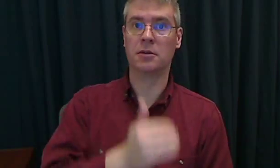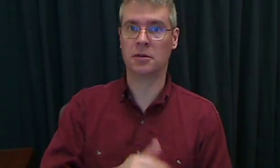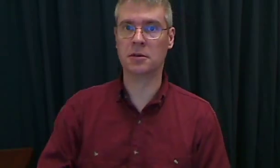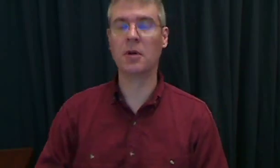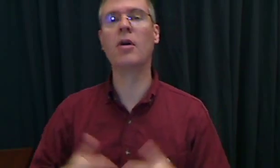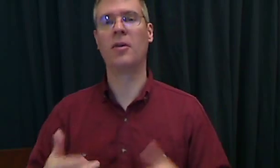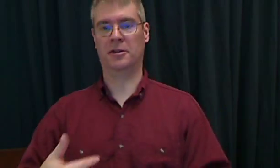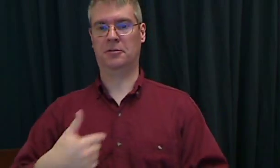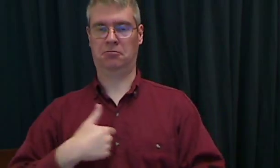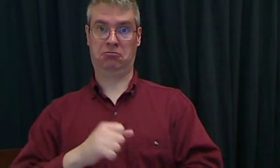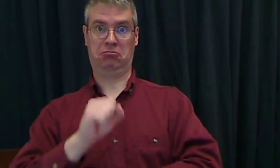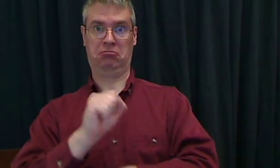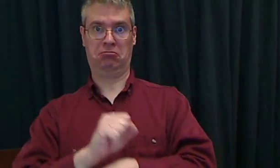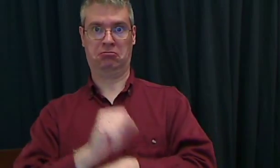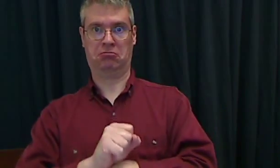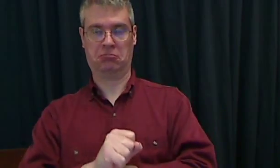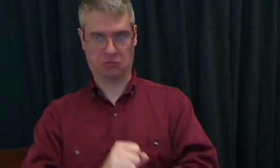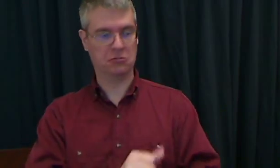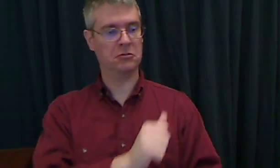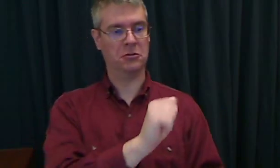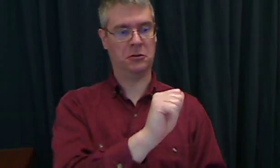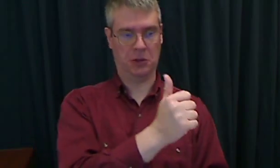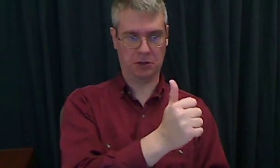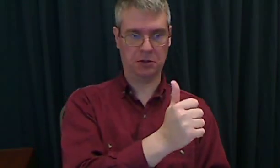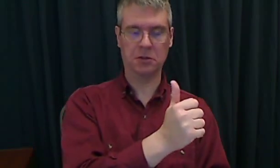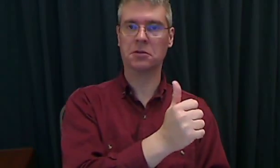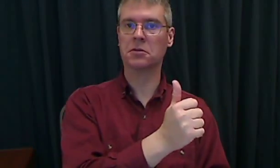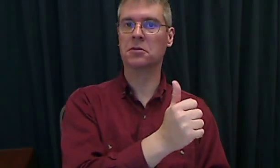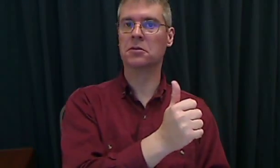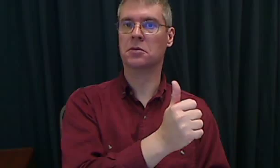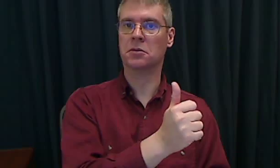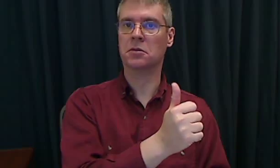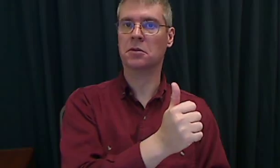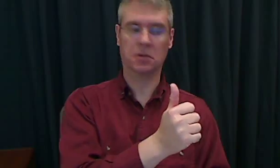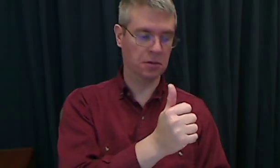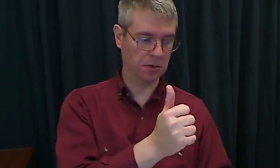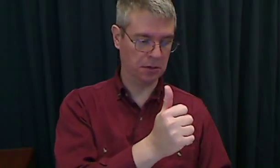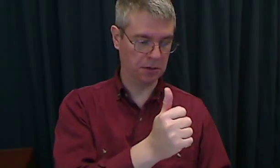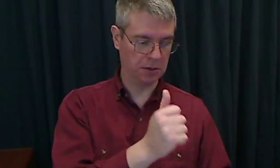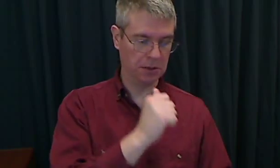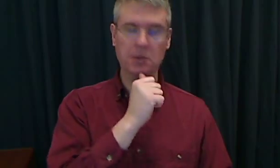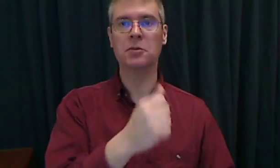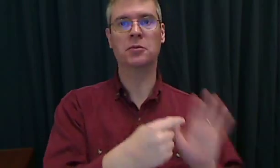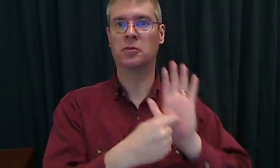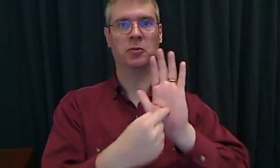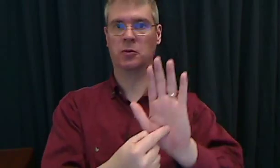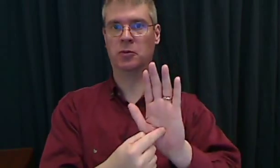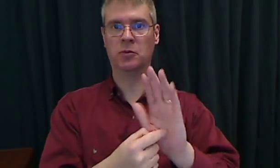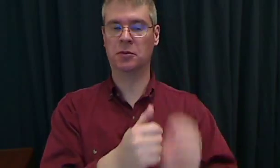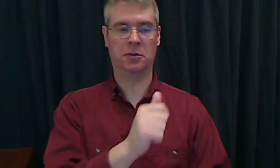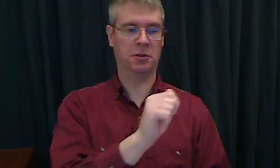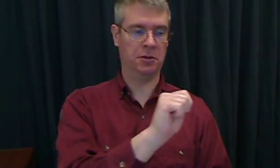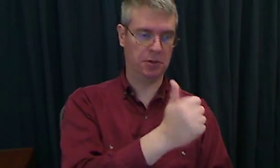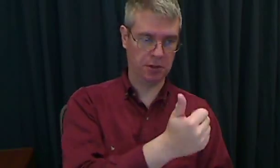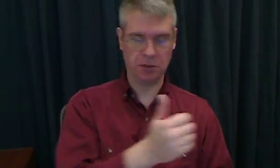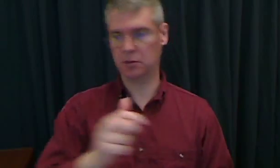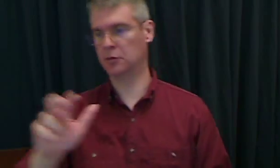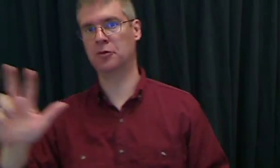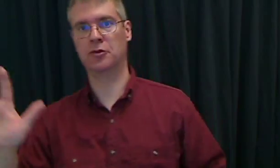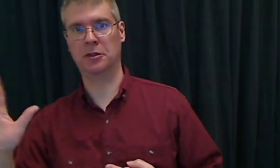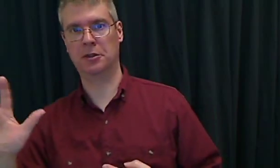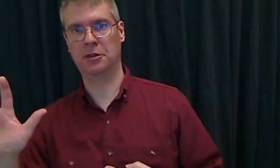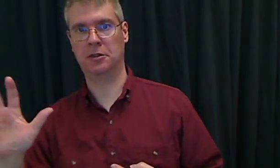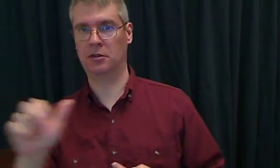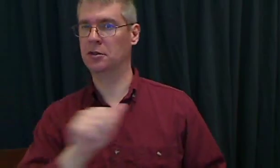Next, "I work from 10:00...it doesn't show it, but 10:00 to 3:00.